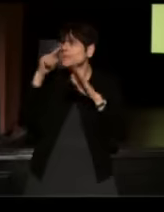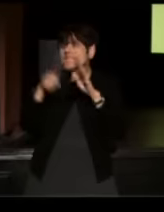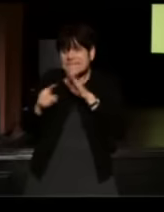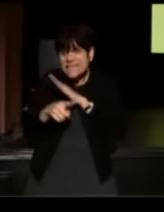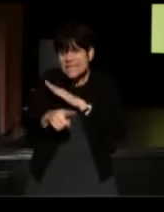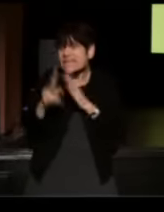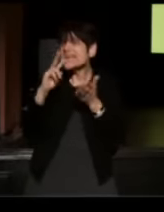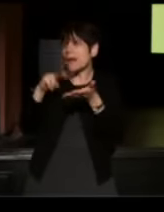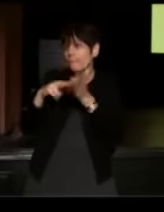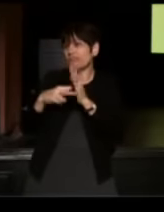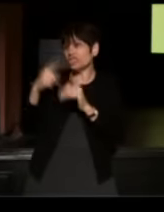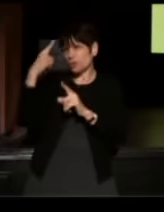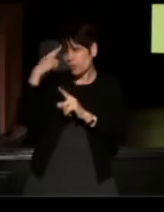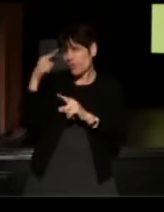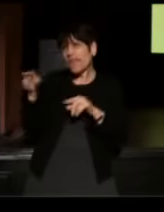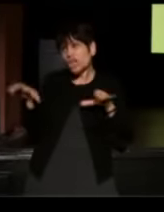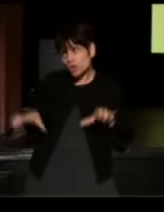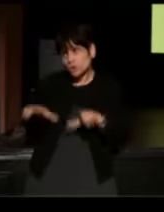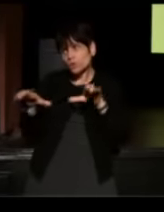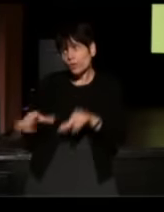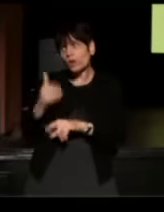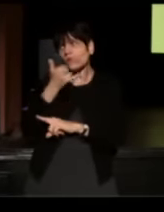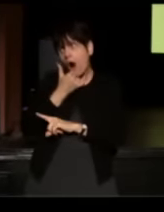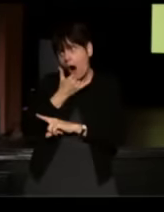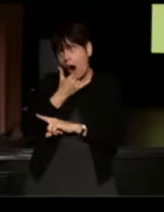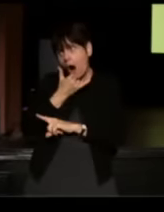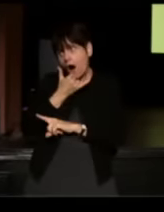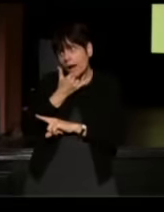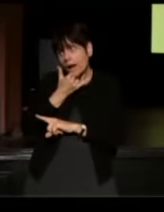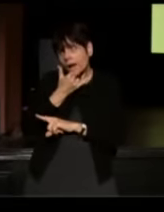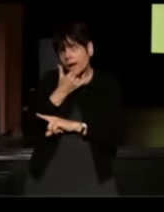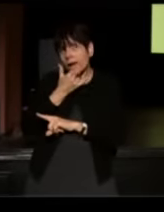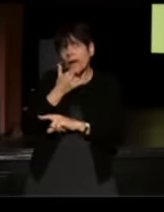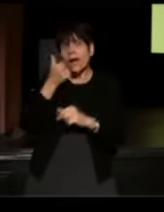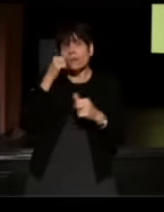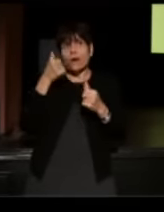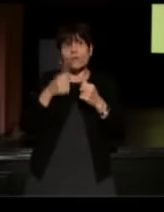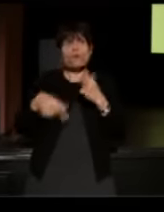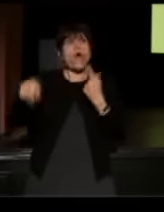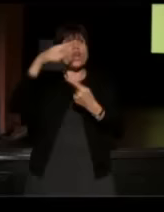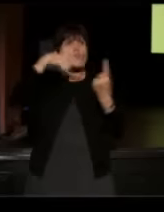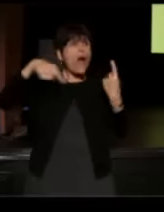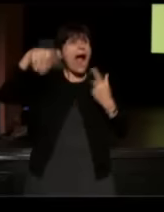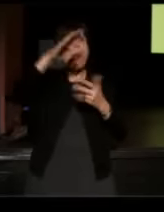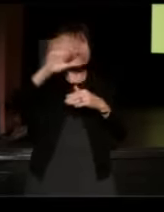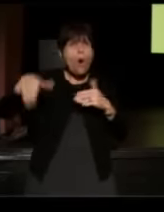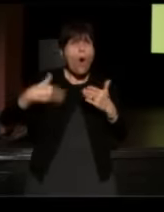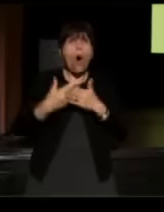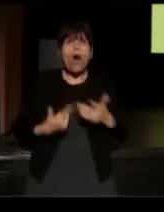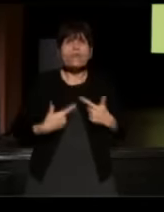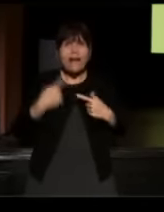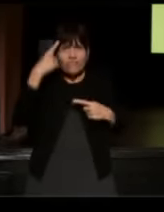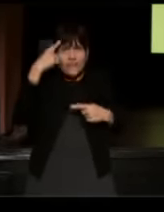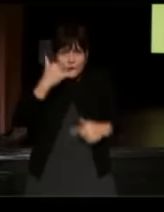"it means you think you're doing the wrong thing, "and if you run around spending your whole life "thinking that you're doing the wrong thing,